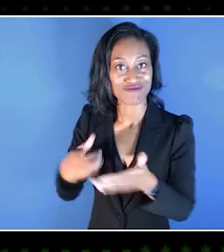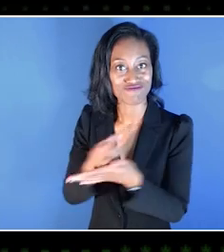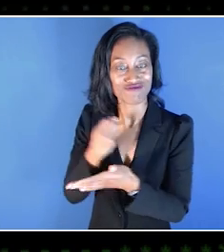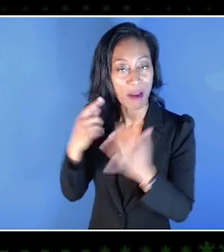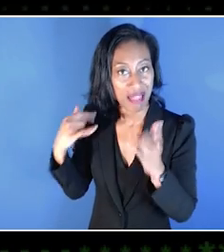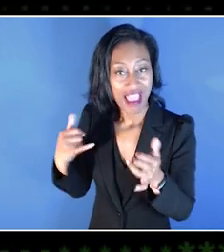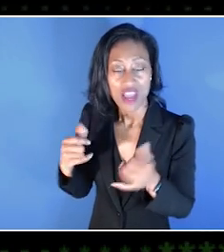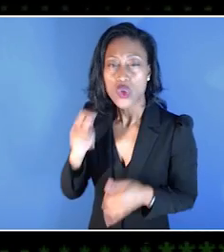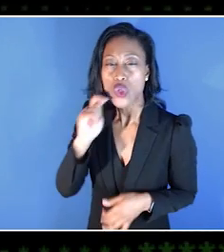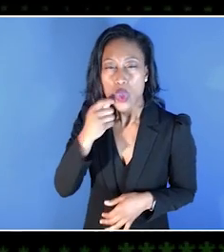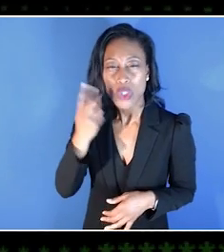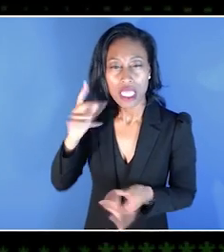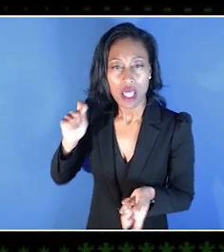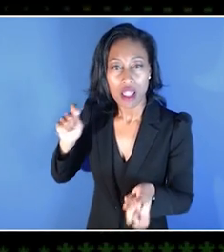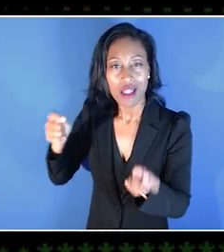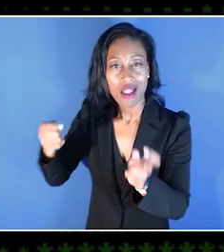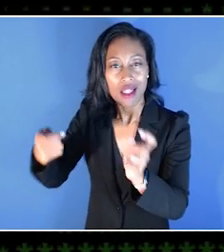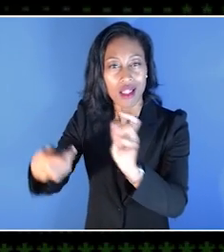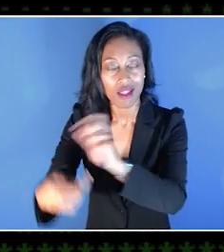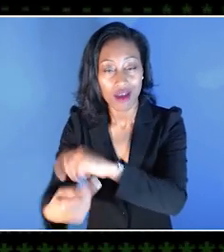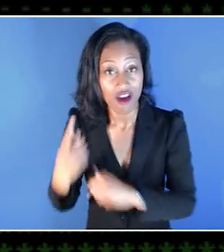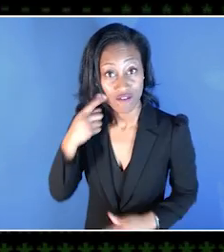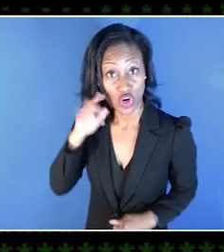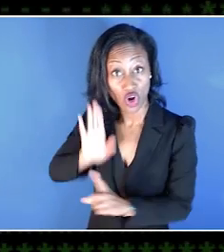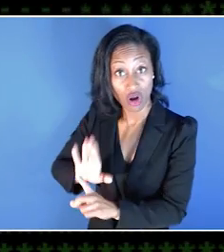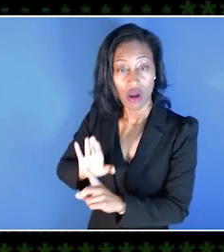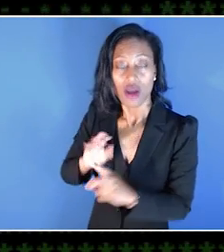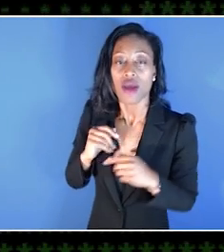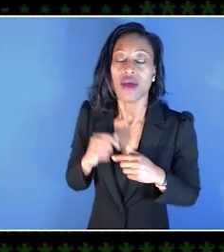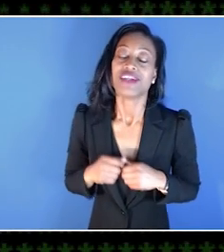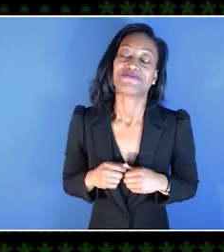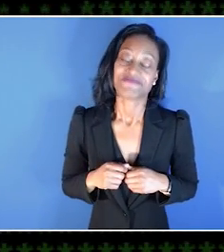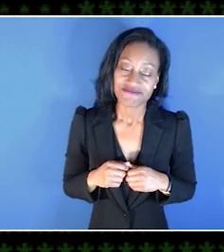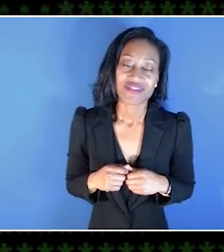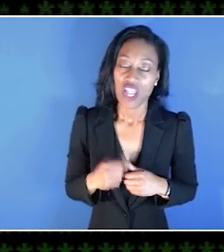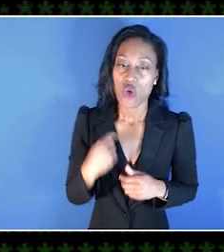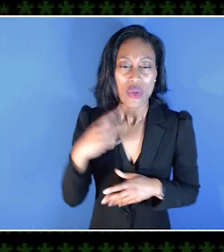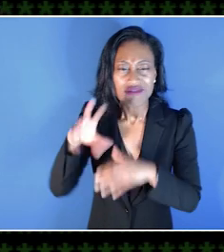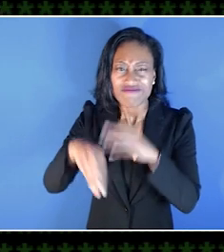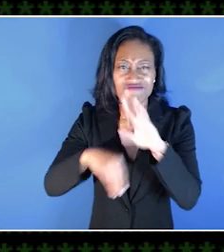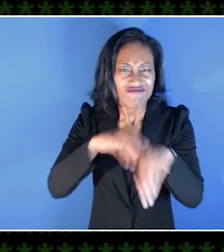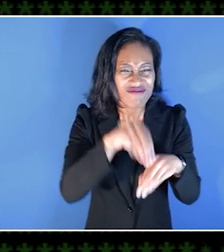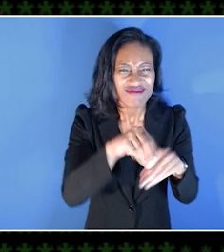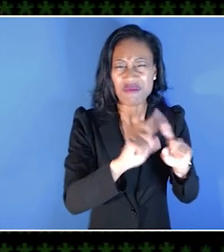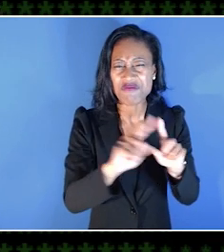You know, that was just, it was so cool to see that whole kind of evolution of it. -Yeah. And we just get into all these different games.